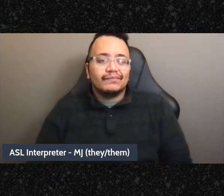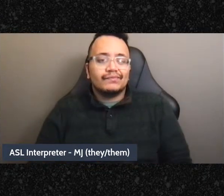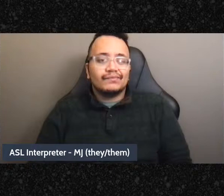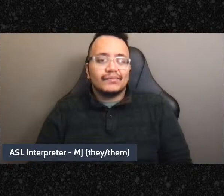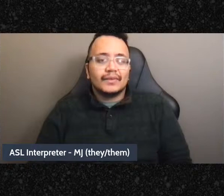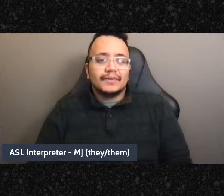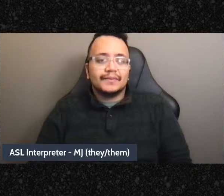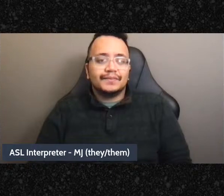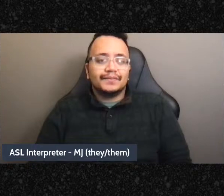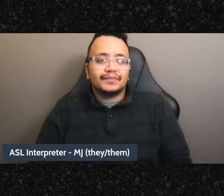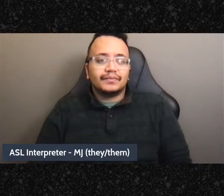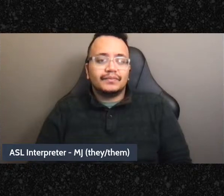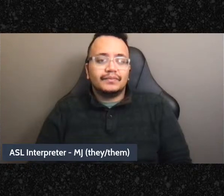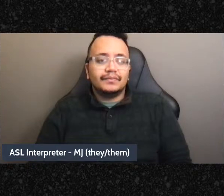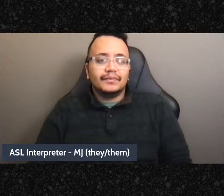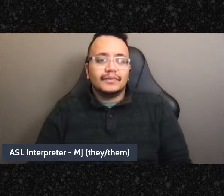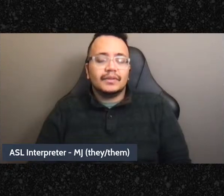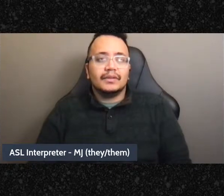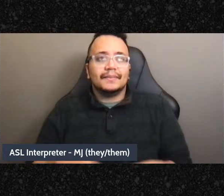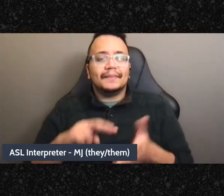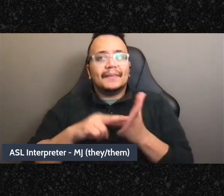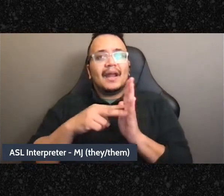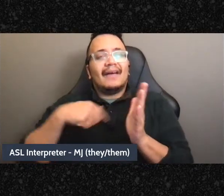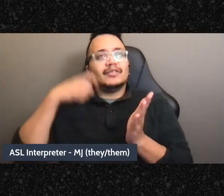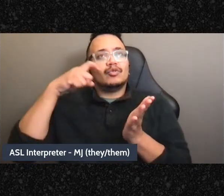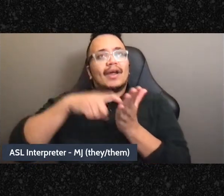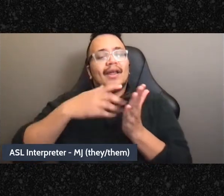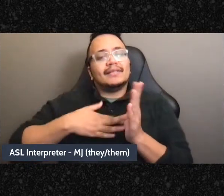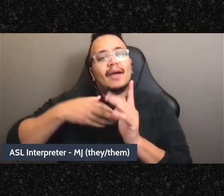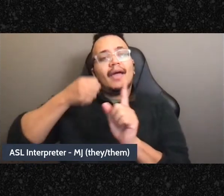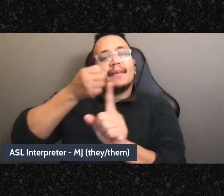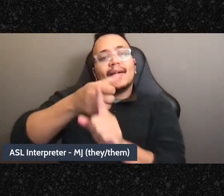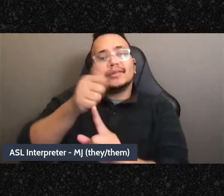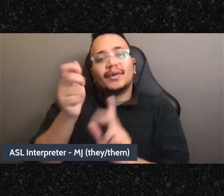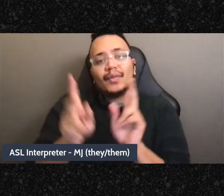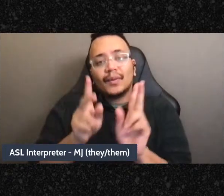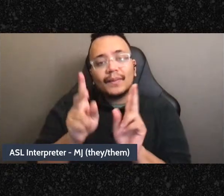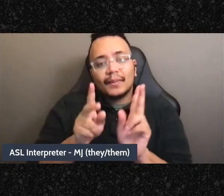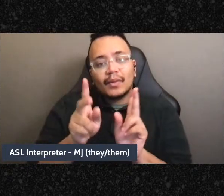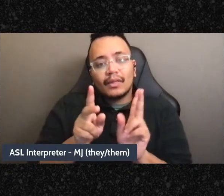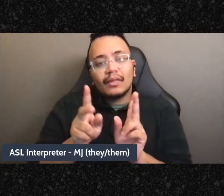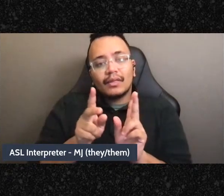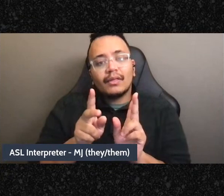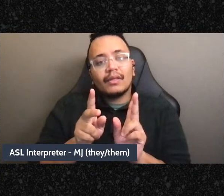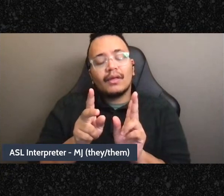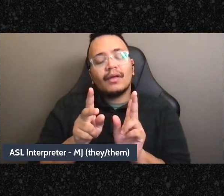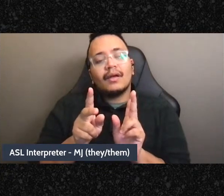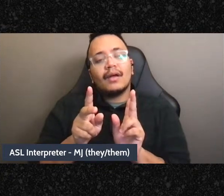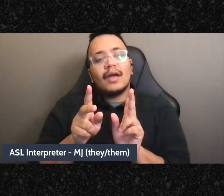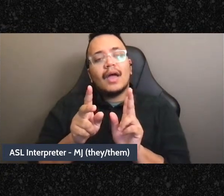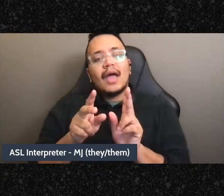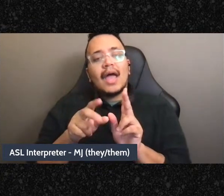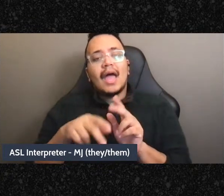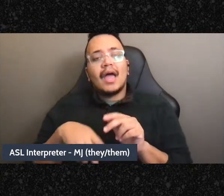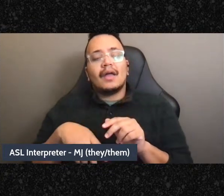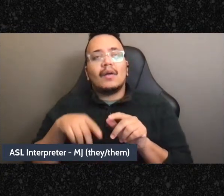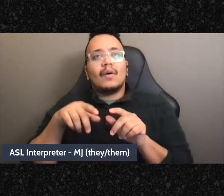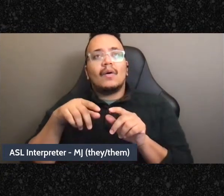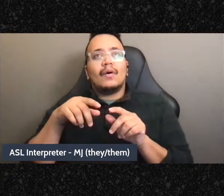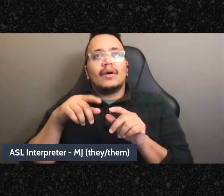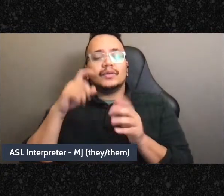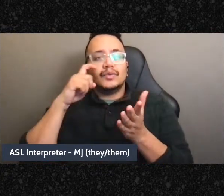learn more about my impact on others and access more values alignment. Like, it makes sense that